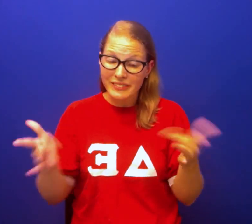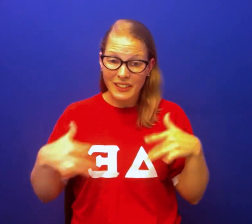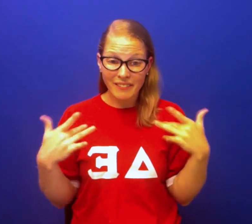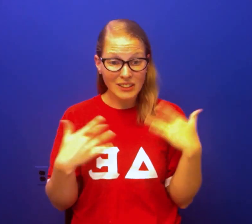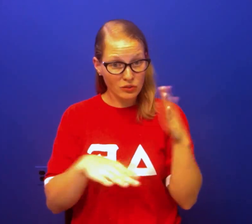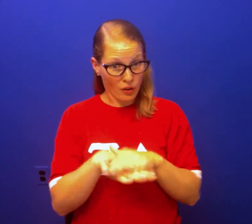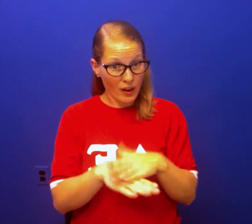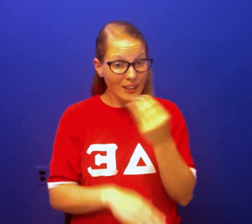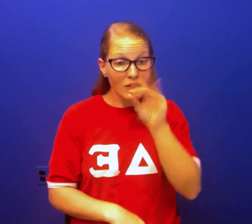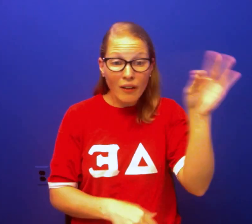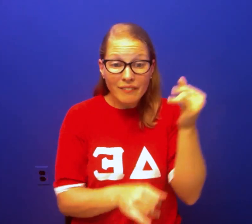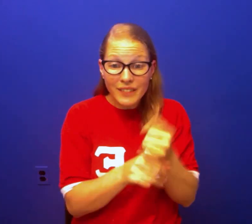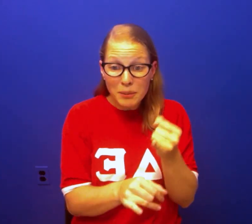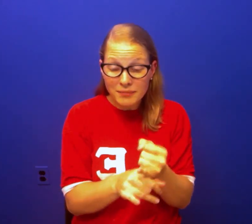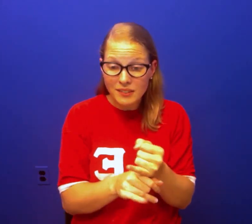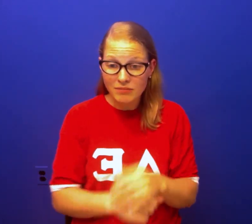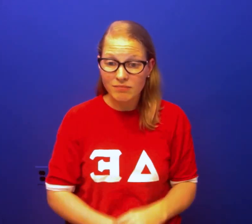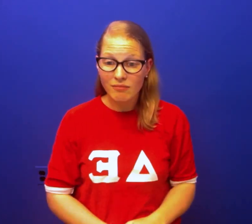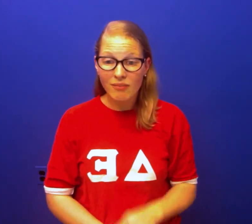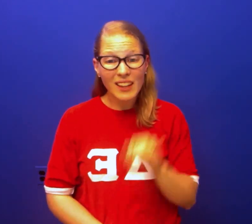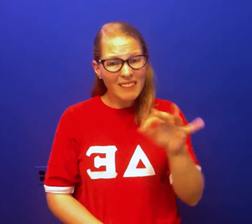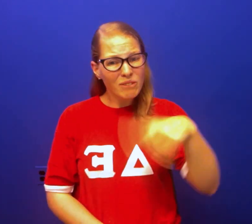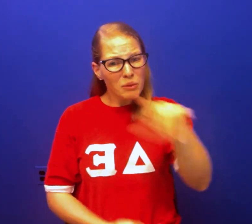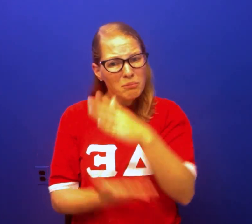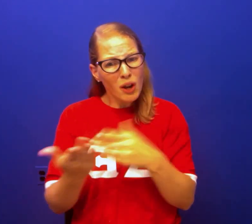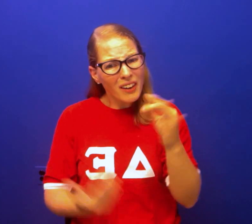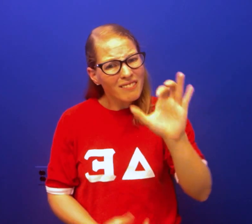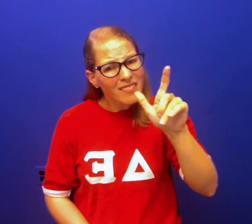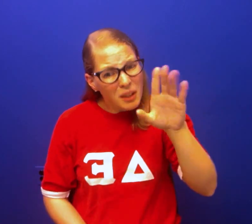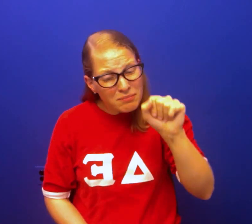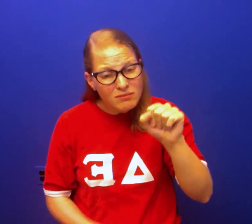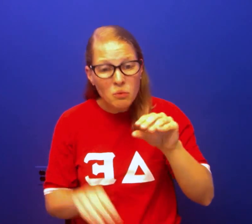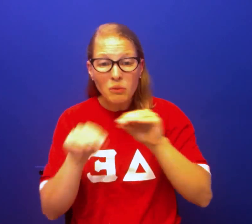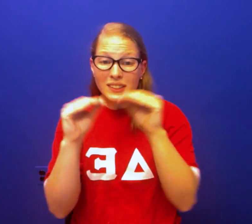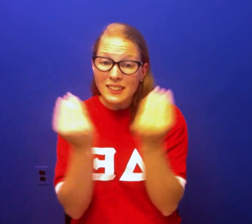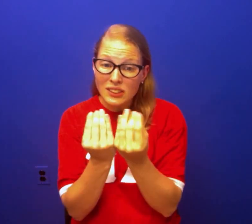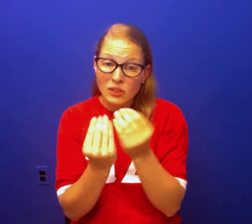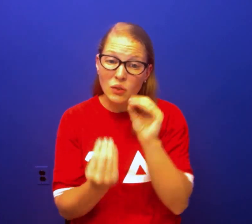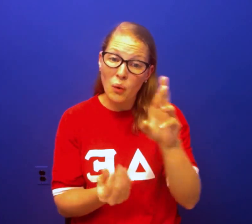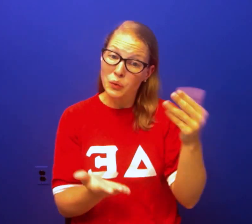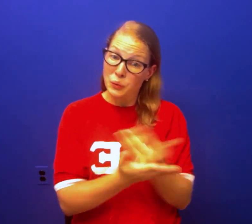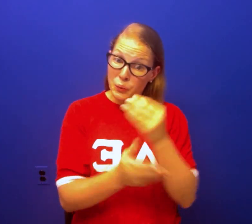events on and off campus. If you are a part of a clubs, an organization, or a new